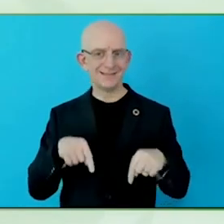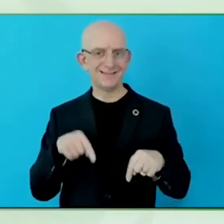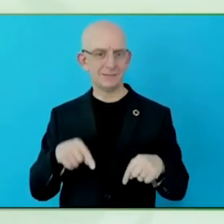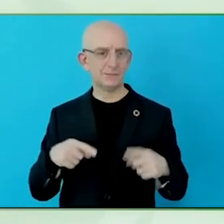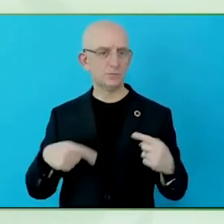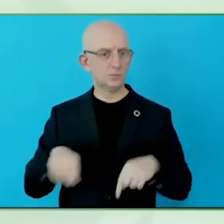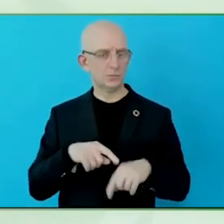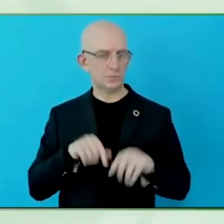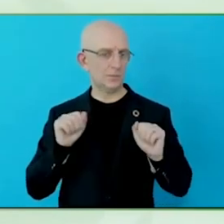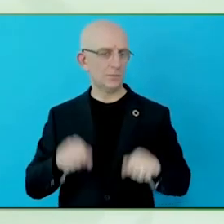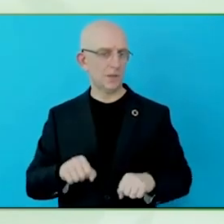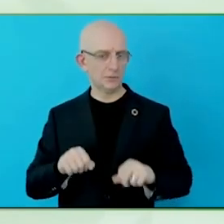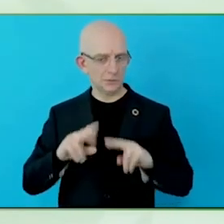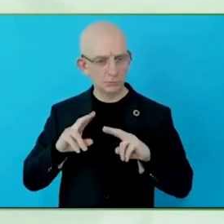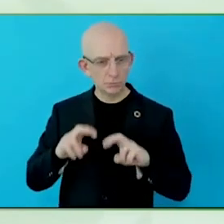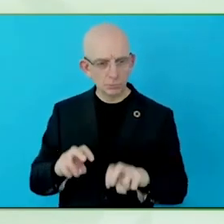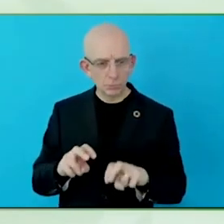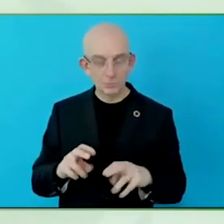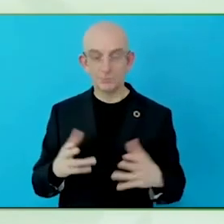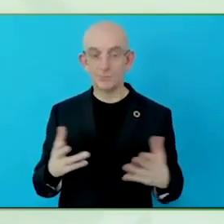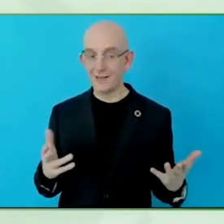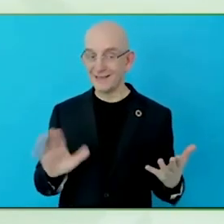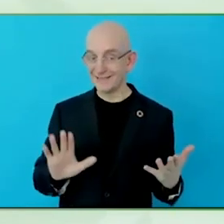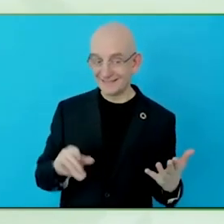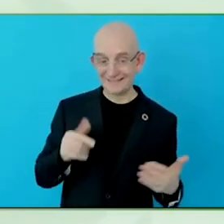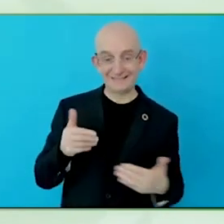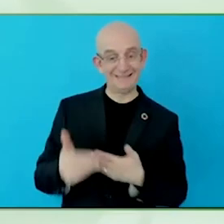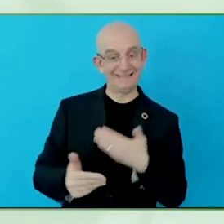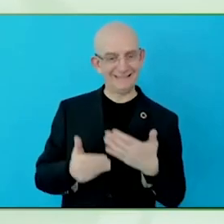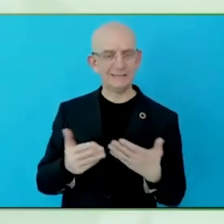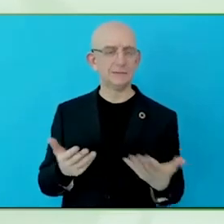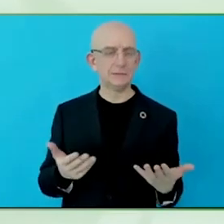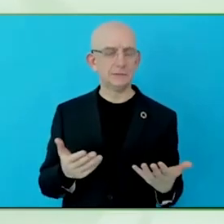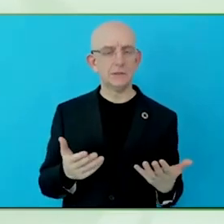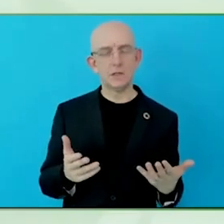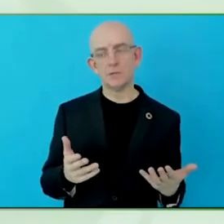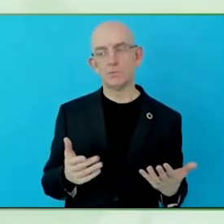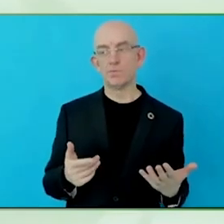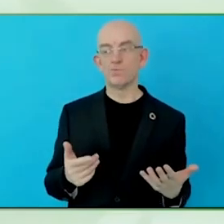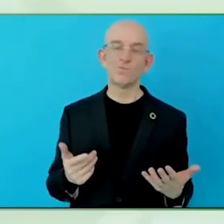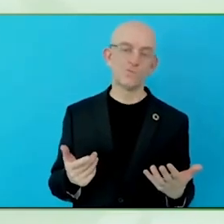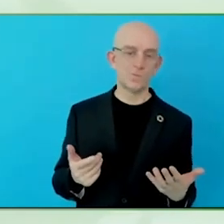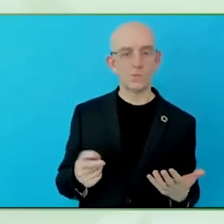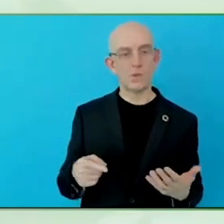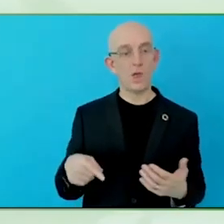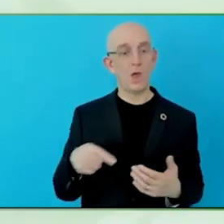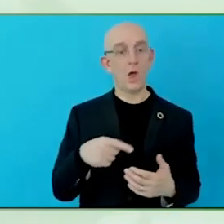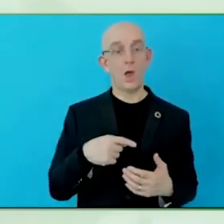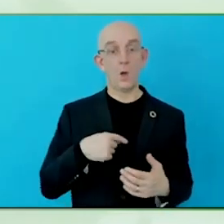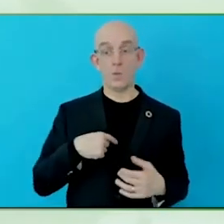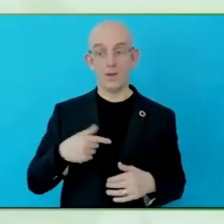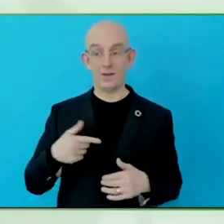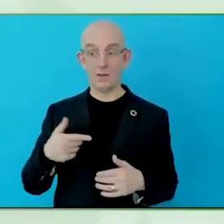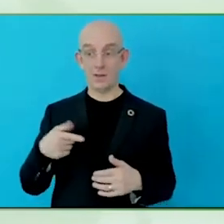people have when they try to connect to the bank, because if we don't measure them, it is really hard to provide the best support.